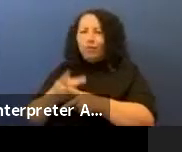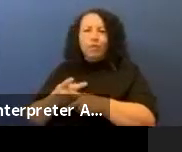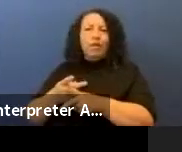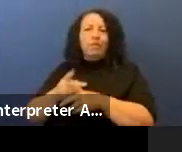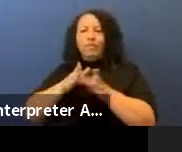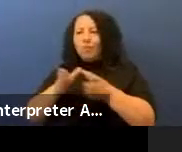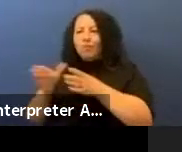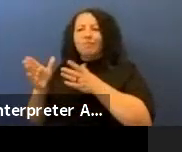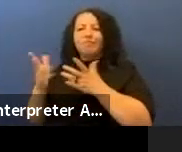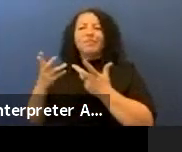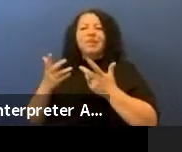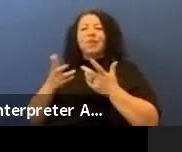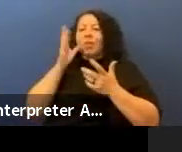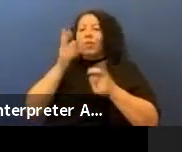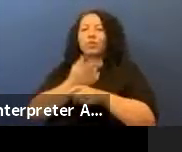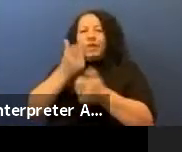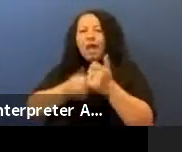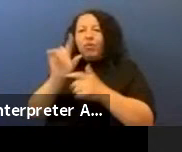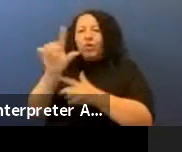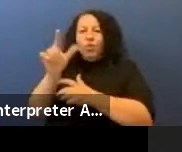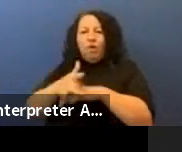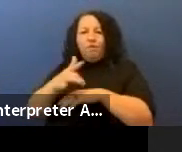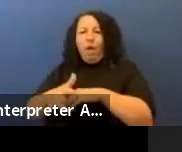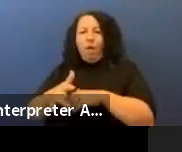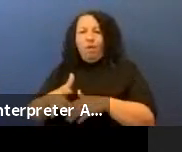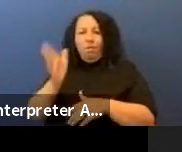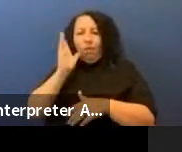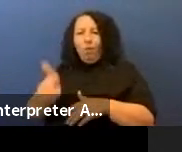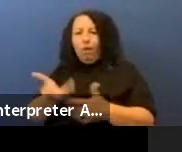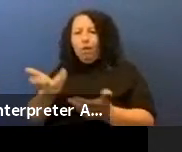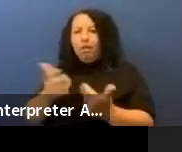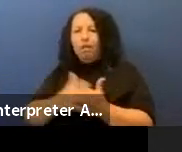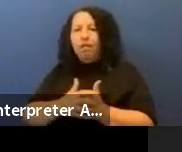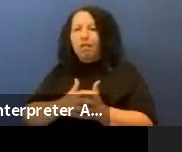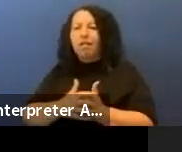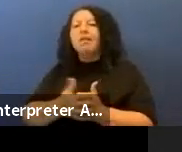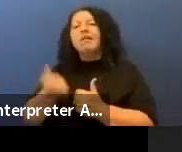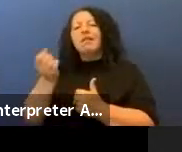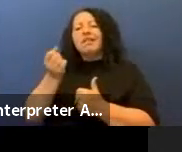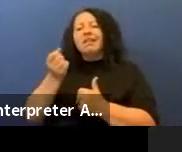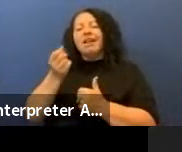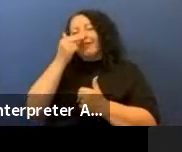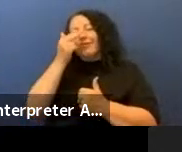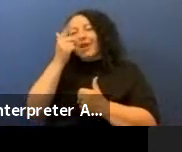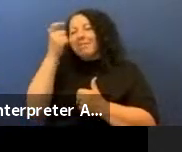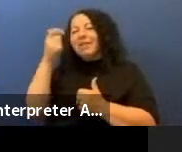use every tool available to us. It was funny, in grad school all the